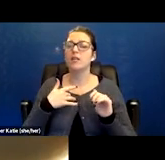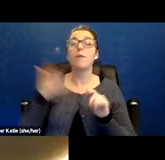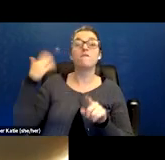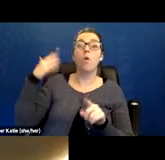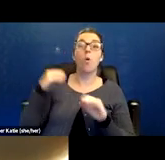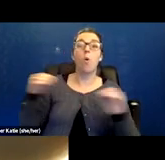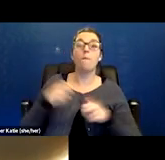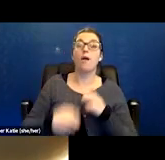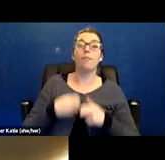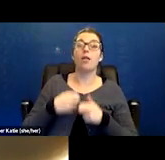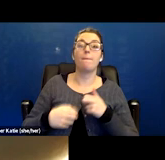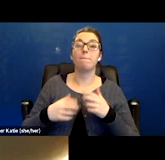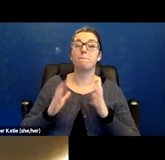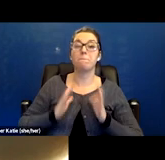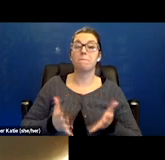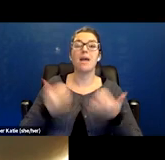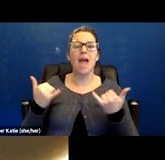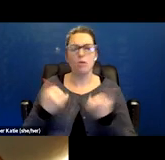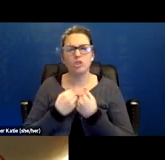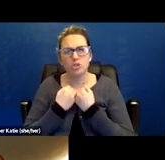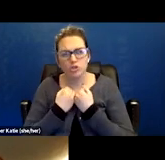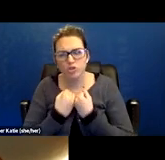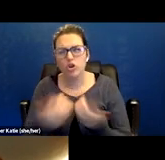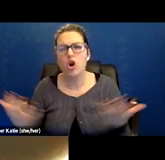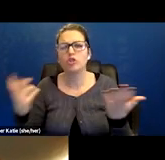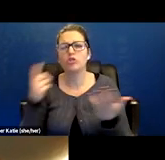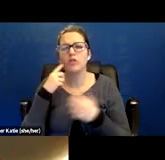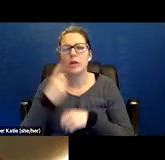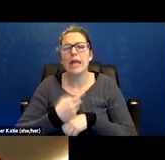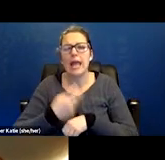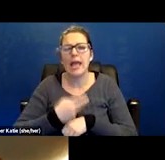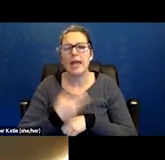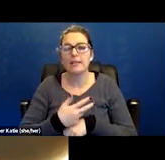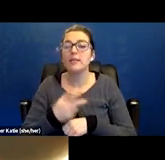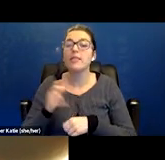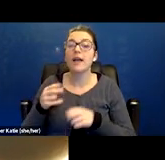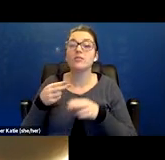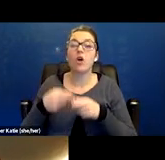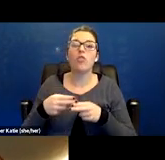but then she has the profound exhaustion for days. That's the post-exertional malaise.